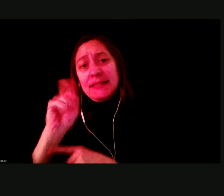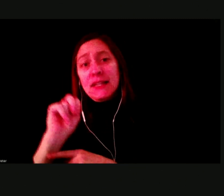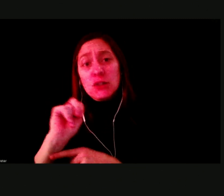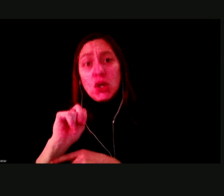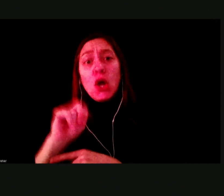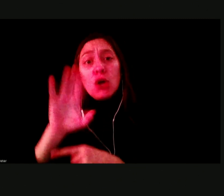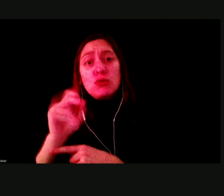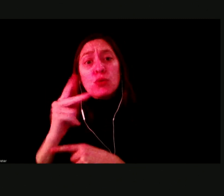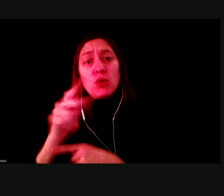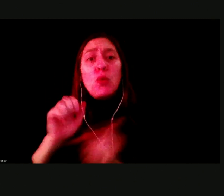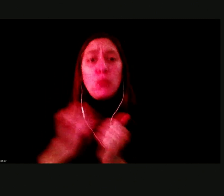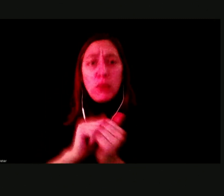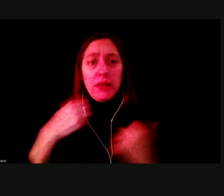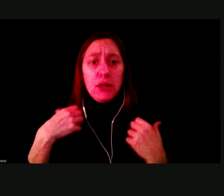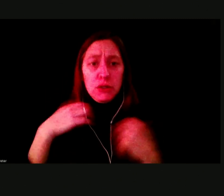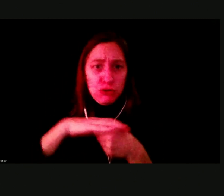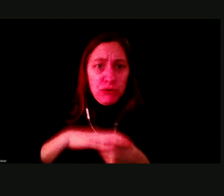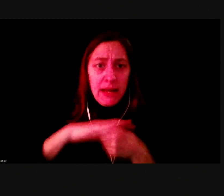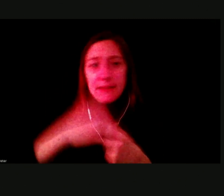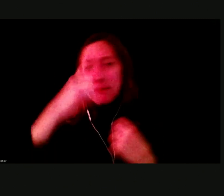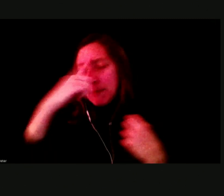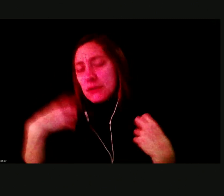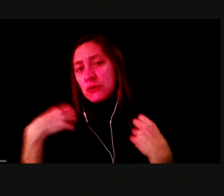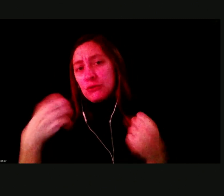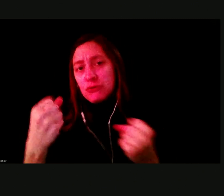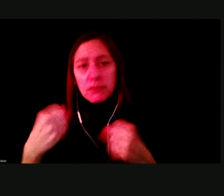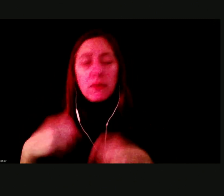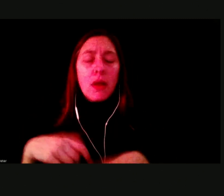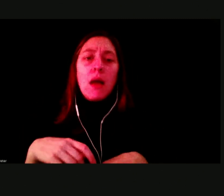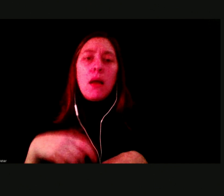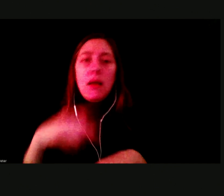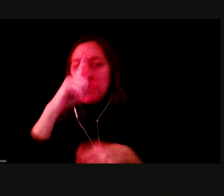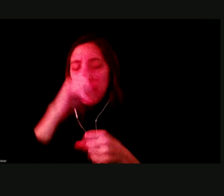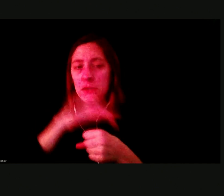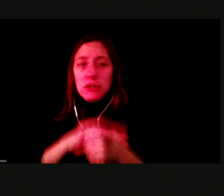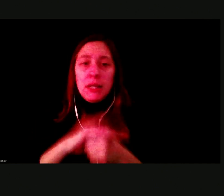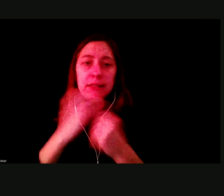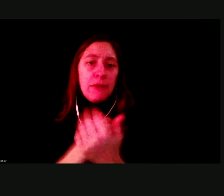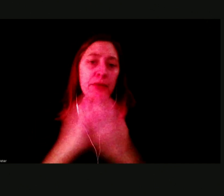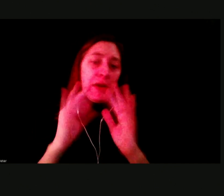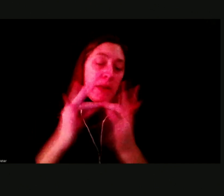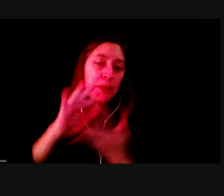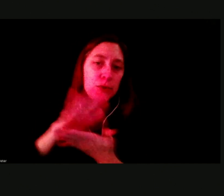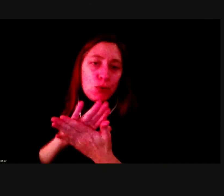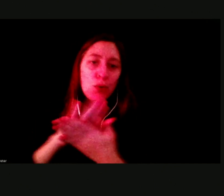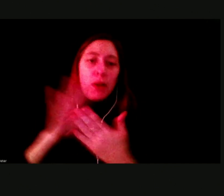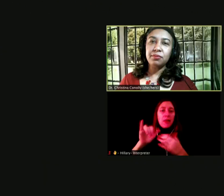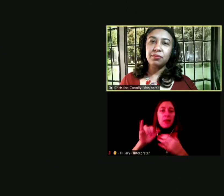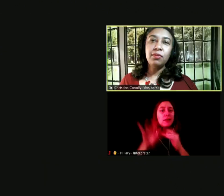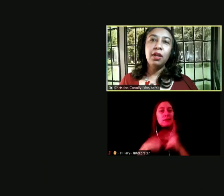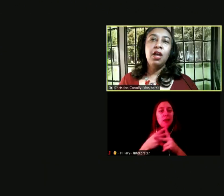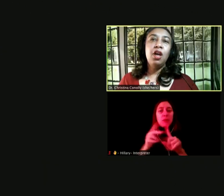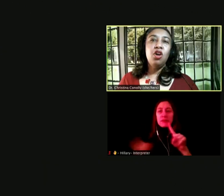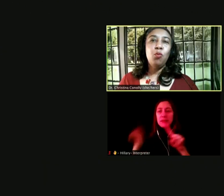AND/OR THE STRESSORS IN THEIR FAMILY AND SCHOOL. THE CYCLE MUST END.